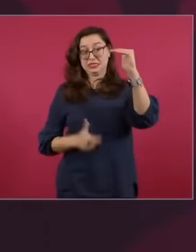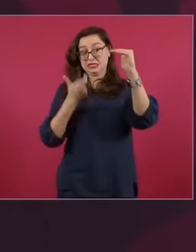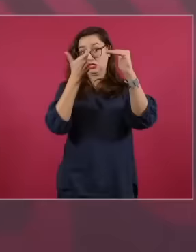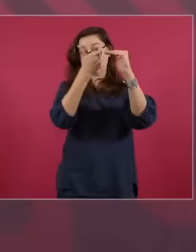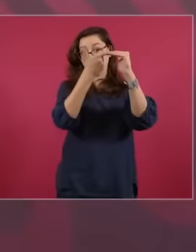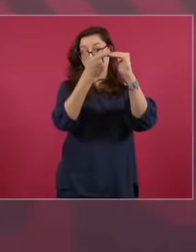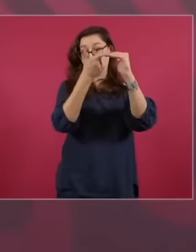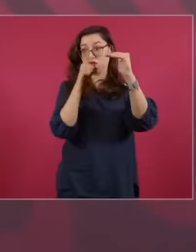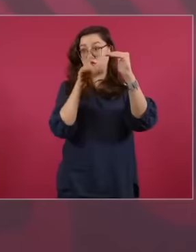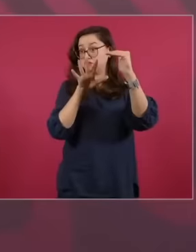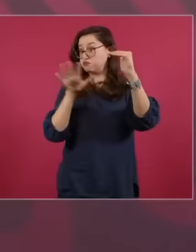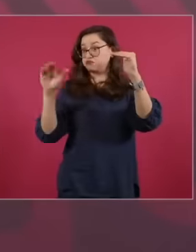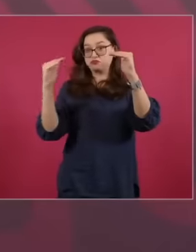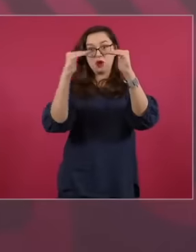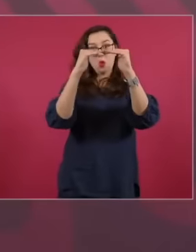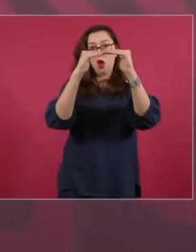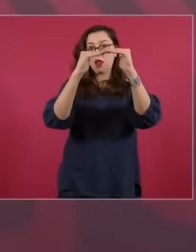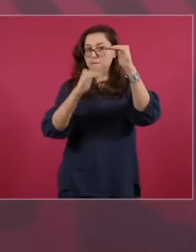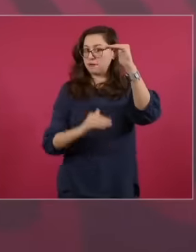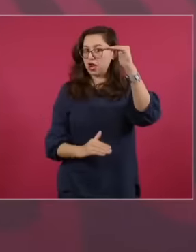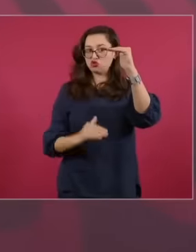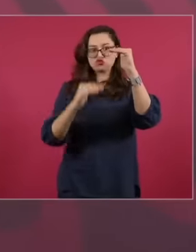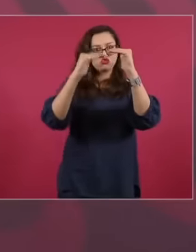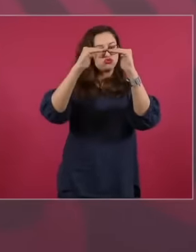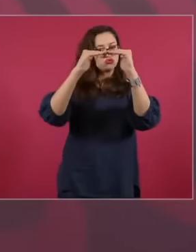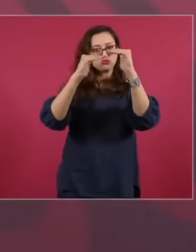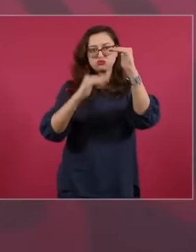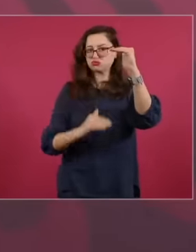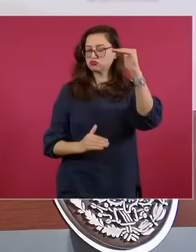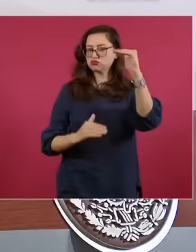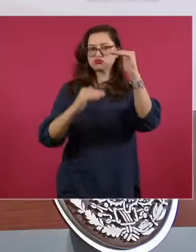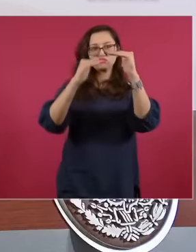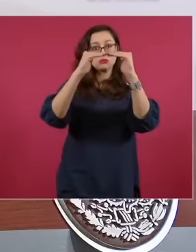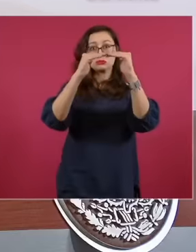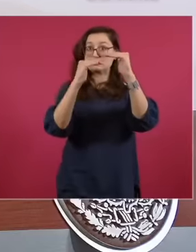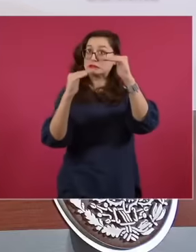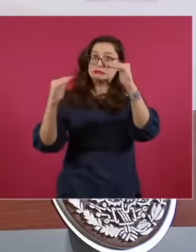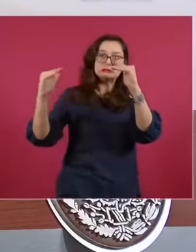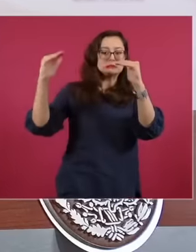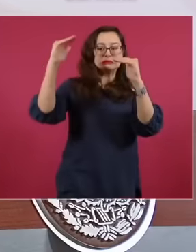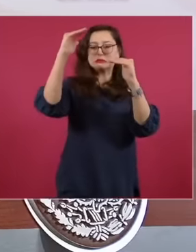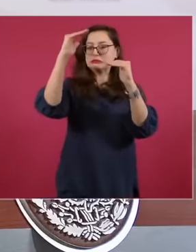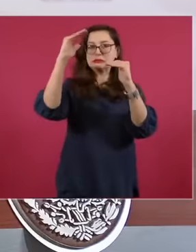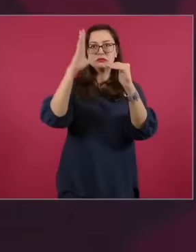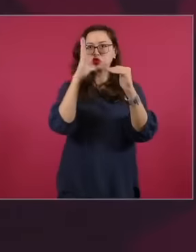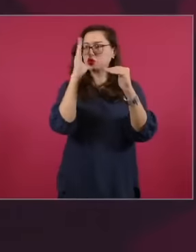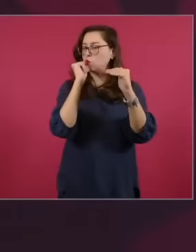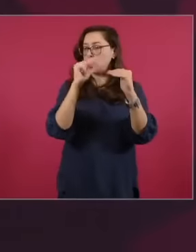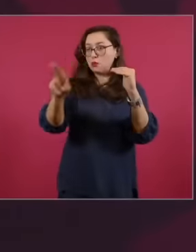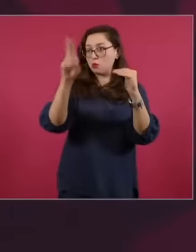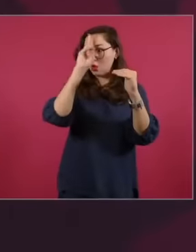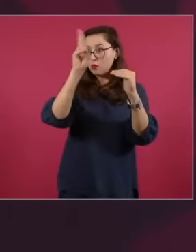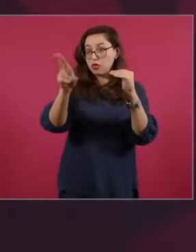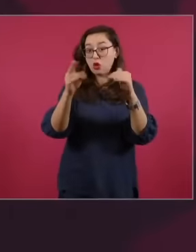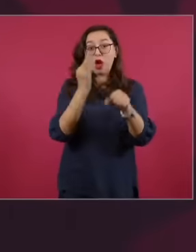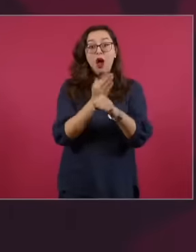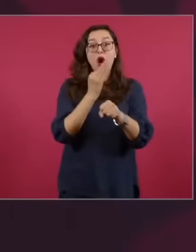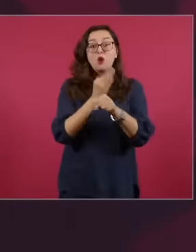president if together we achieve that, it will be a day of